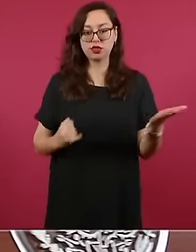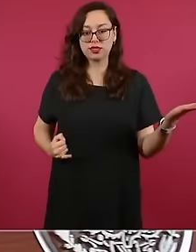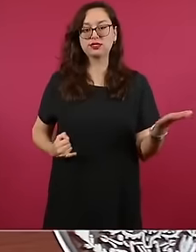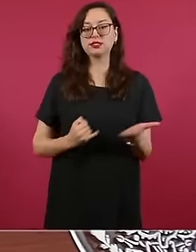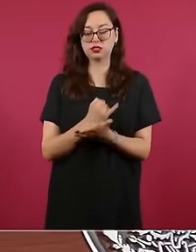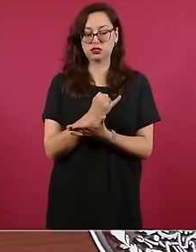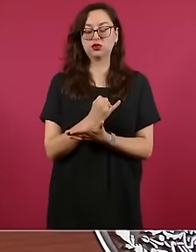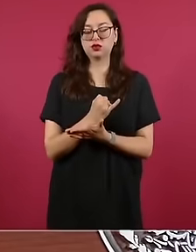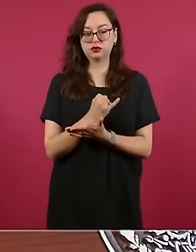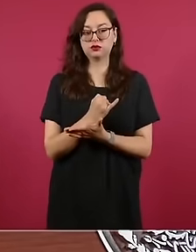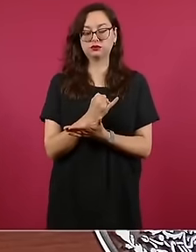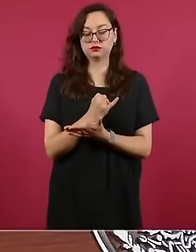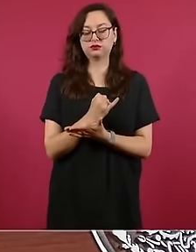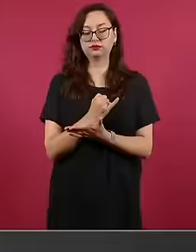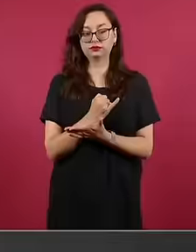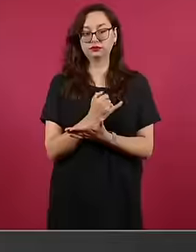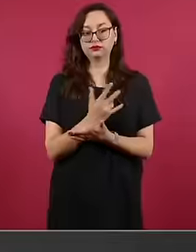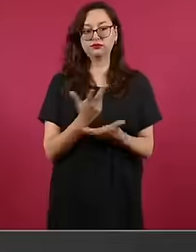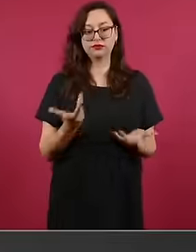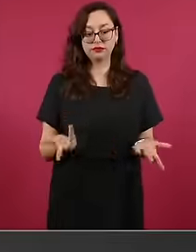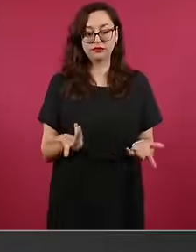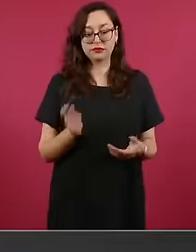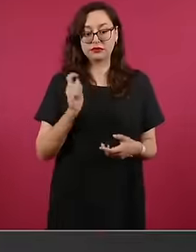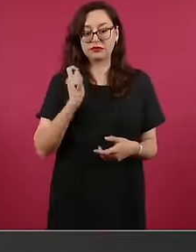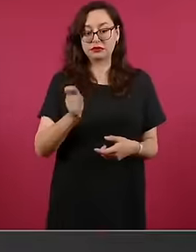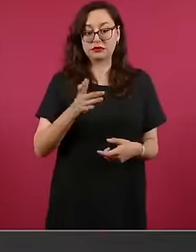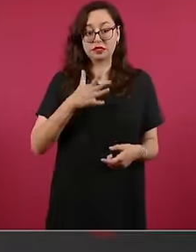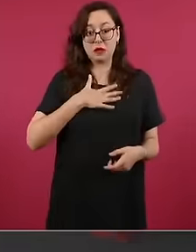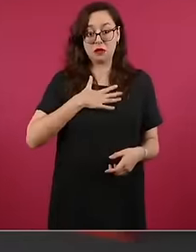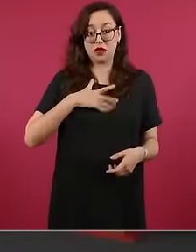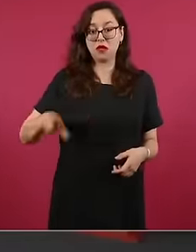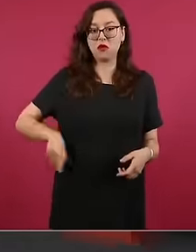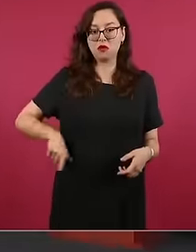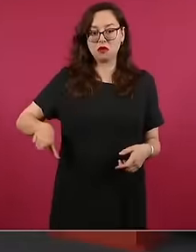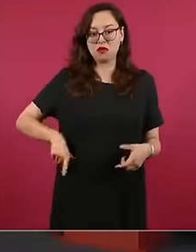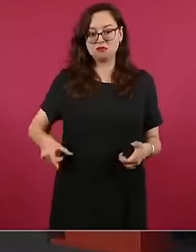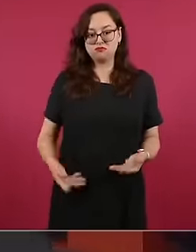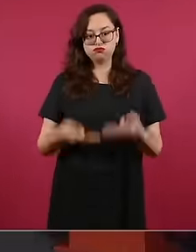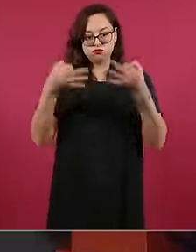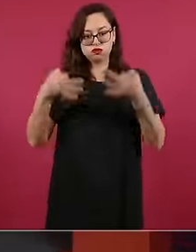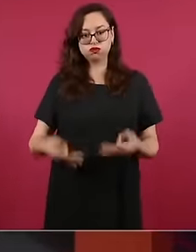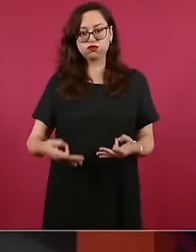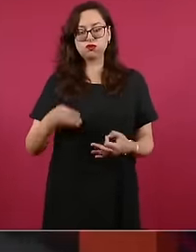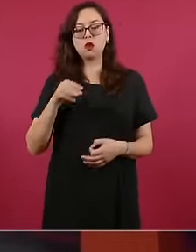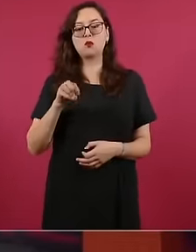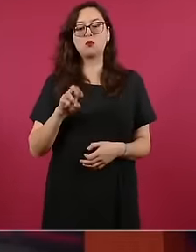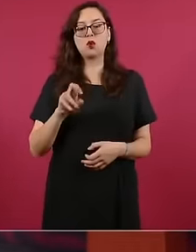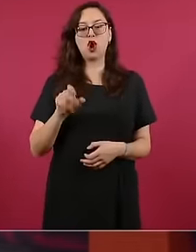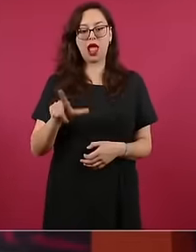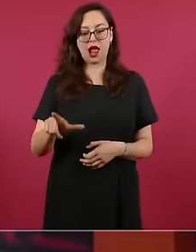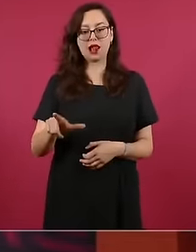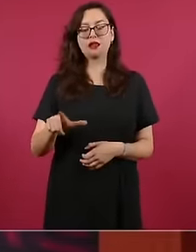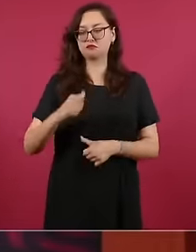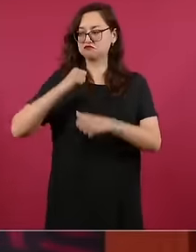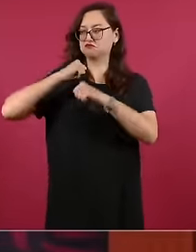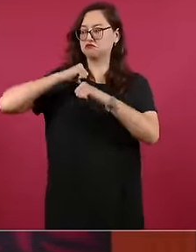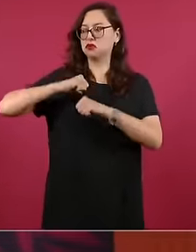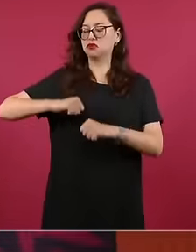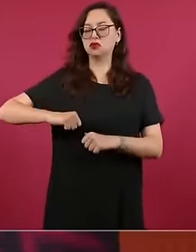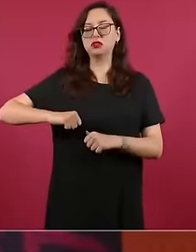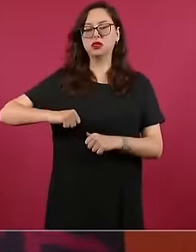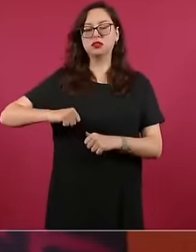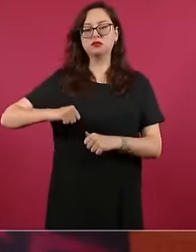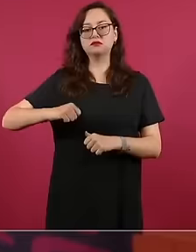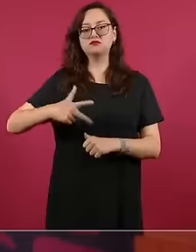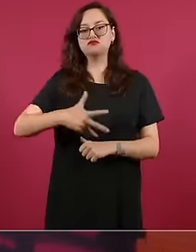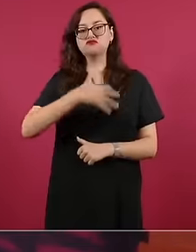has not only given us moral authority, imagine if we are talking about